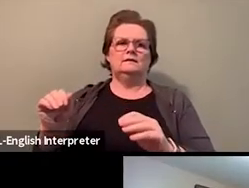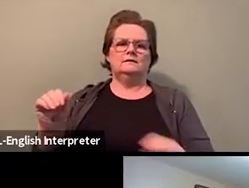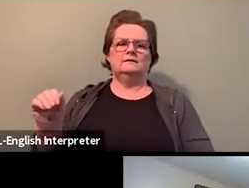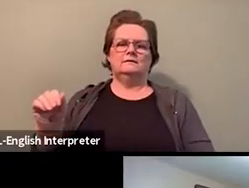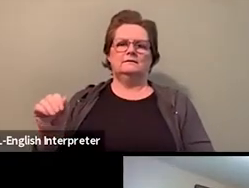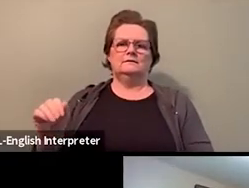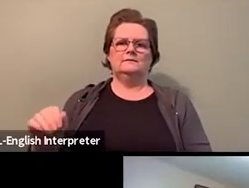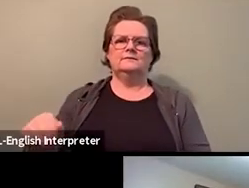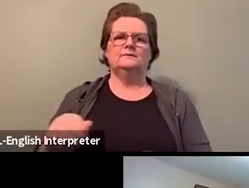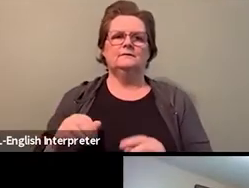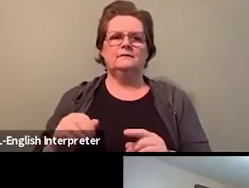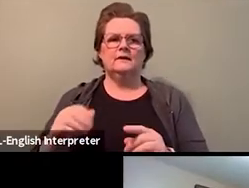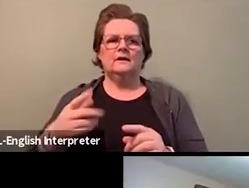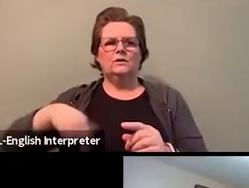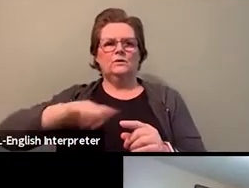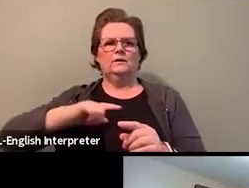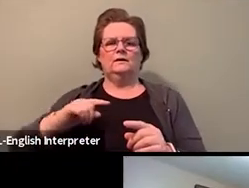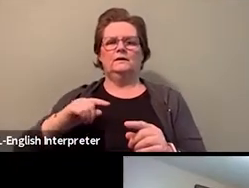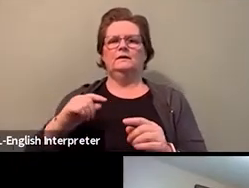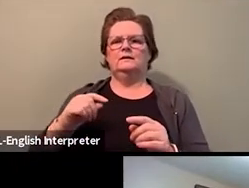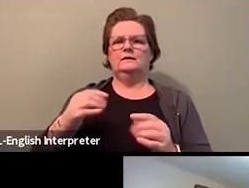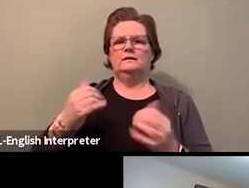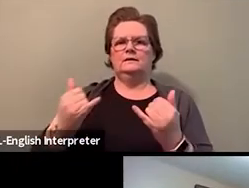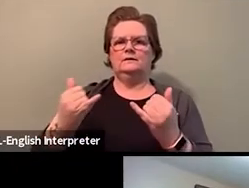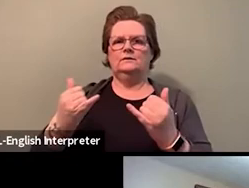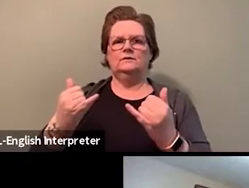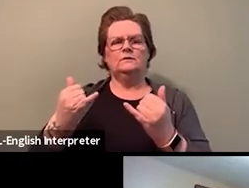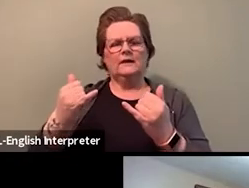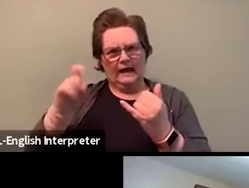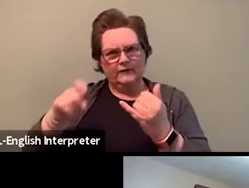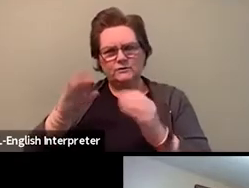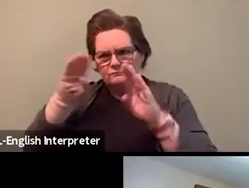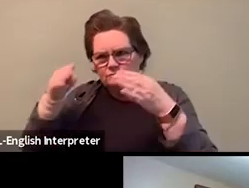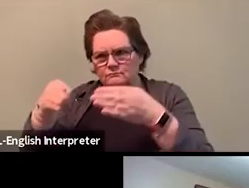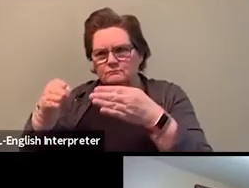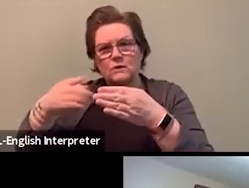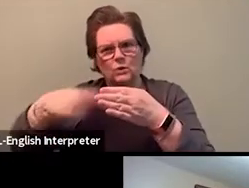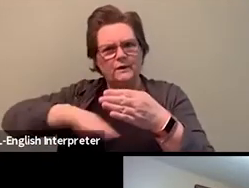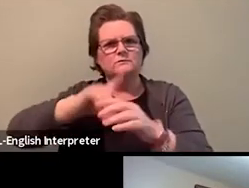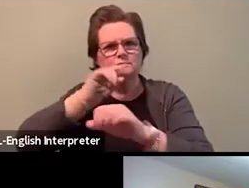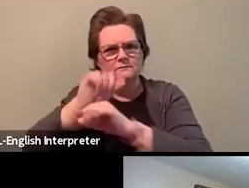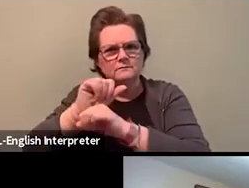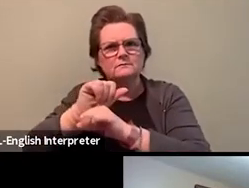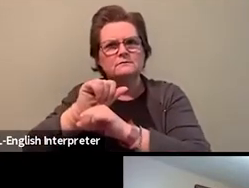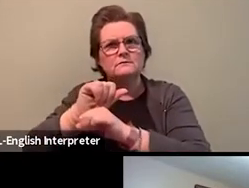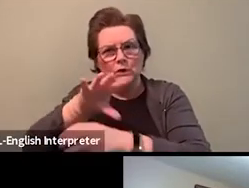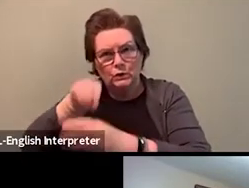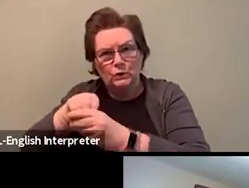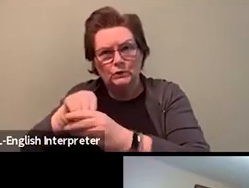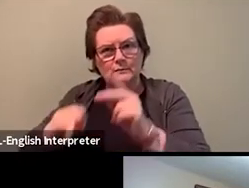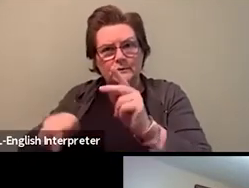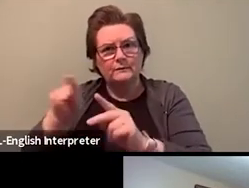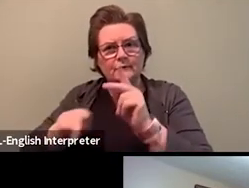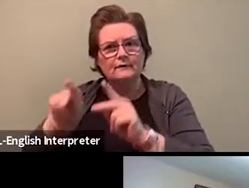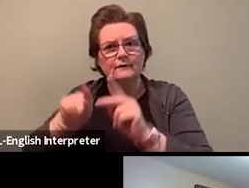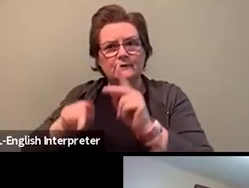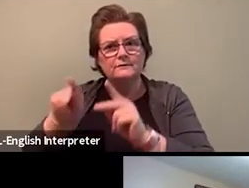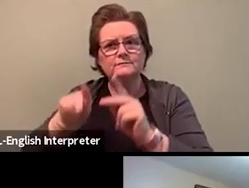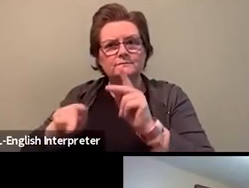Are we really including everybody at the table? You know, we have a number of changes that reduce barriers as a result,